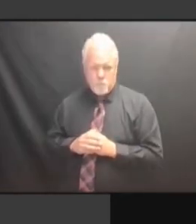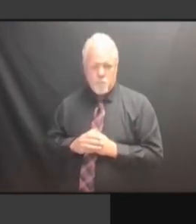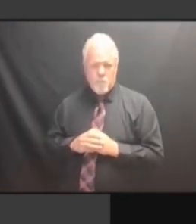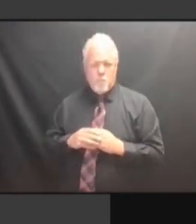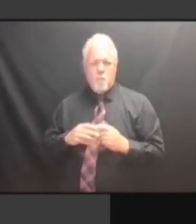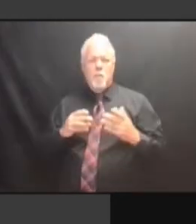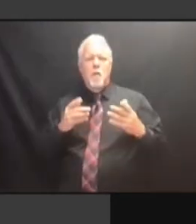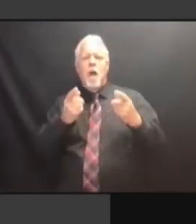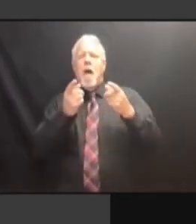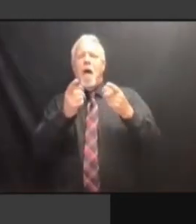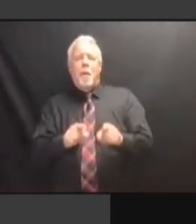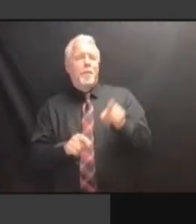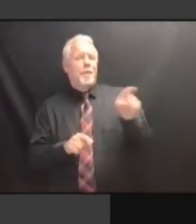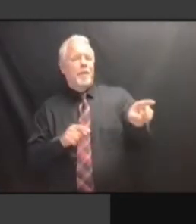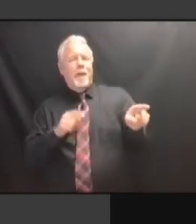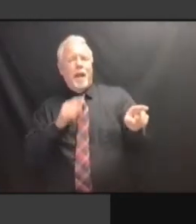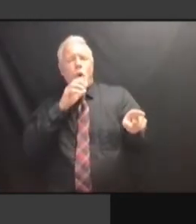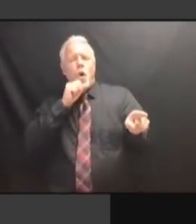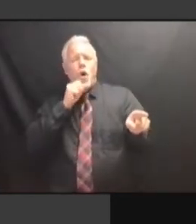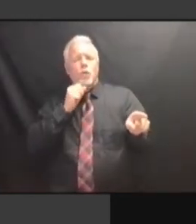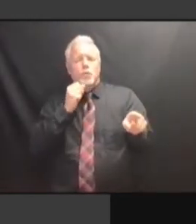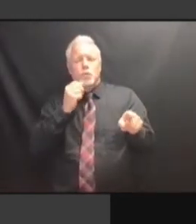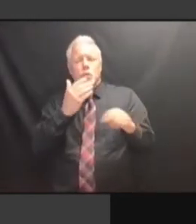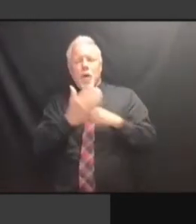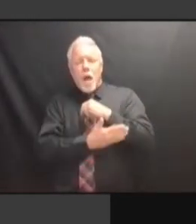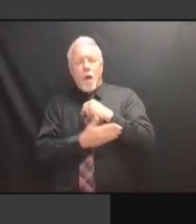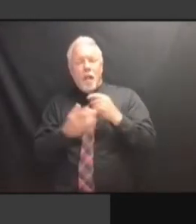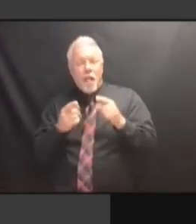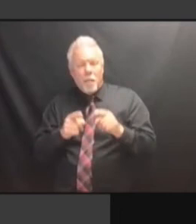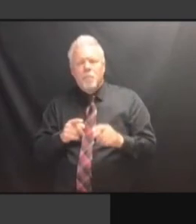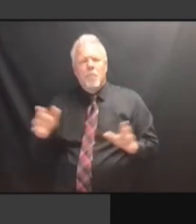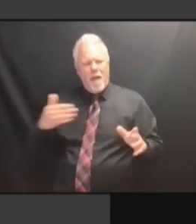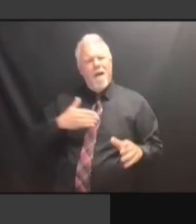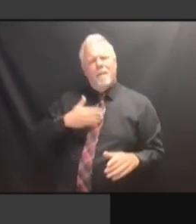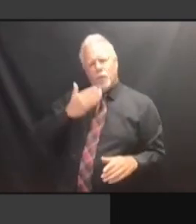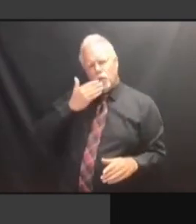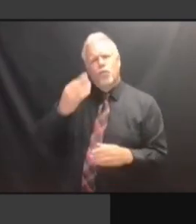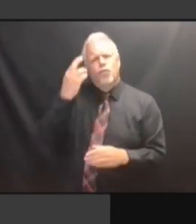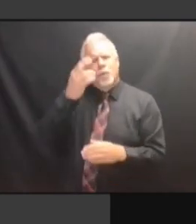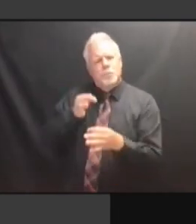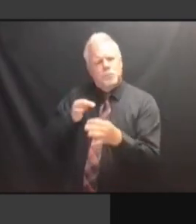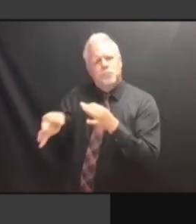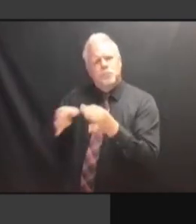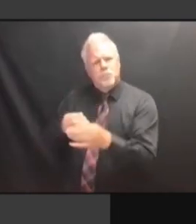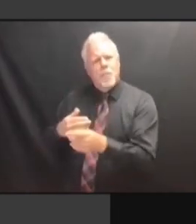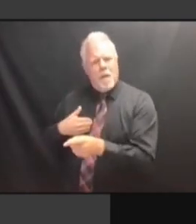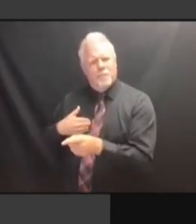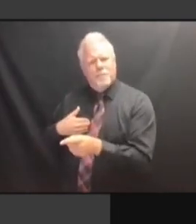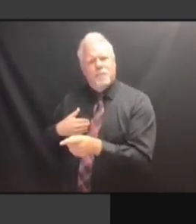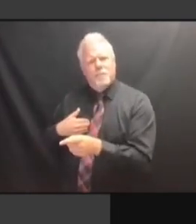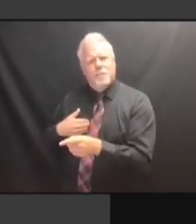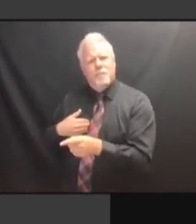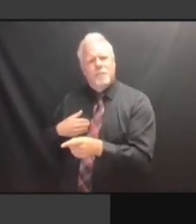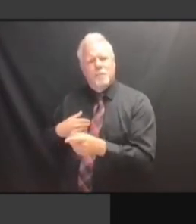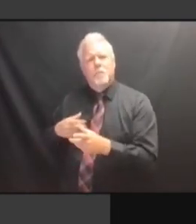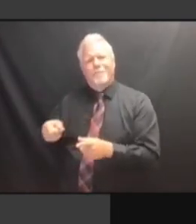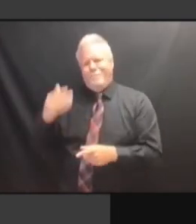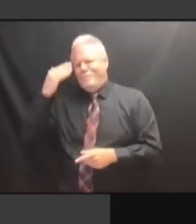THE LARGE NUMBER OF UNDERVOTES IN THE LARGE NUMBER OF UNDERVOTES IN ORANGE THE LARGE NUMBER OF UNDERVOTES IN ORANGE COUNTY. IN ORANGE COUNTY. IN ORANGE COUNTY. SO IN ORANGE COUNTY. SO I'M IN ORANGE COUNTY. SO I'M NOT IN ORANGE COUNTY. SO I'M NOT SUGGESTING IN ORANGE COUNTY. SO I'M NOT SUGGESTING THAT IN ORANGE COUNTY. SO I'M NOT SUGGESTING THAT JUST SO I'M NOT SUGGESTING THAT JUST SO I'M NOT SUGGESTING THAT JUST BECAUSE SO I'M NOT SUGGESTING THAT JUST BECAUSE THERE SO I'M NOT SUGGESTING THAT JUST BECAUSE THERE ARE SO I'M NOT SUGGESTING THAT JUST BECAUSE THERE ARE A SO I'M NOT SUGGESTING THAT JUST BECAUSE THERE ARE A LARGE SO I'M NOT SUGGESTING THAT JUST BECAUSE THERE ARE A LARGE NUMBER BECAUSE THERE ARE A LARGE NUMBER BECAUSE THERE ARE A LARGE NUMBER OF BECAUSE THERE ARE A LARGE NUMBER OF UNDERVOTES, BECAUSE THERE ARE A LARGE NUMBER OF UNDERVOTES, THAT BECAUSE THERE ARE A LARGE NUMBER OF UNDERVOTES, THAT SOMETHING BECAUSE THERE ARE A LARGE NUMBER OF UNDERVOTES, THAT SOMETHING IS